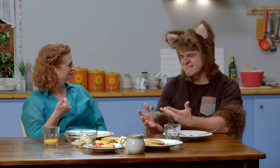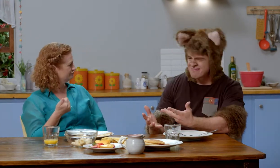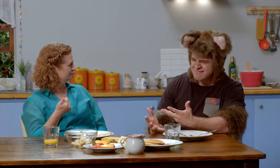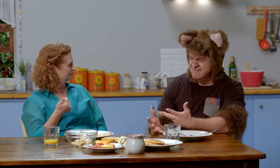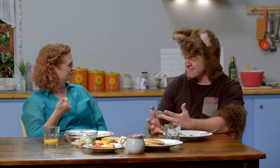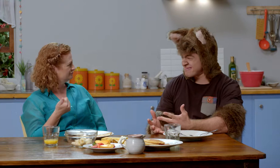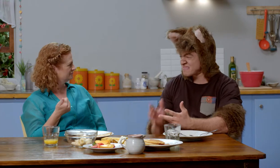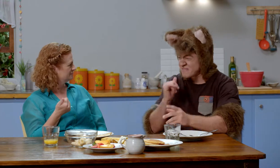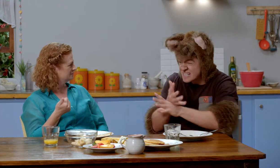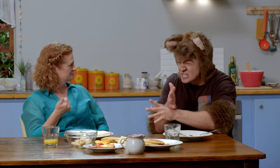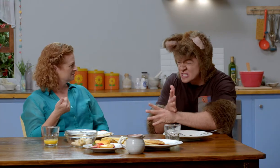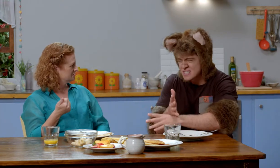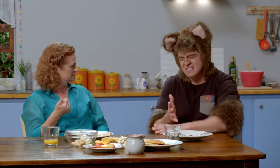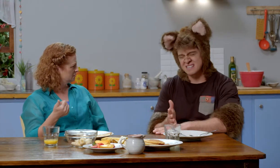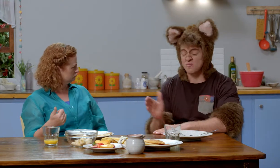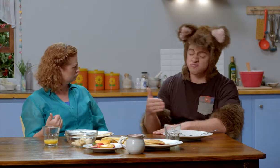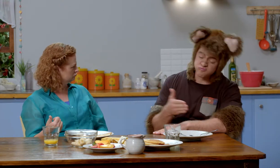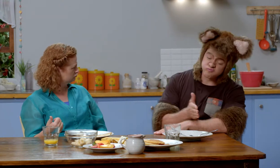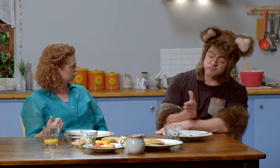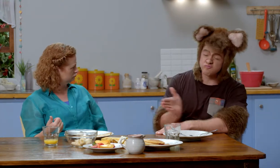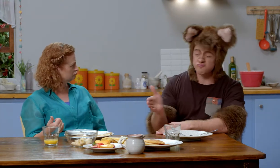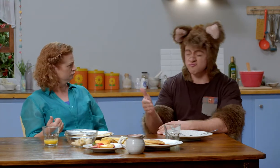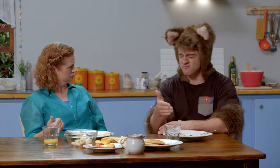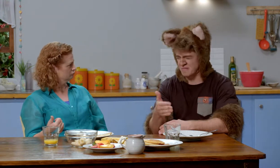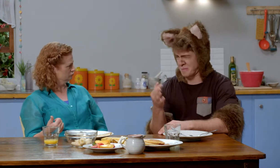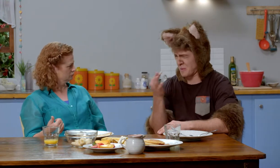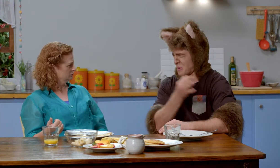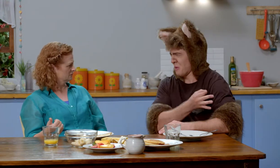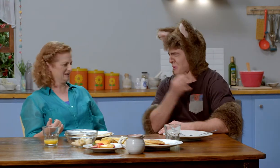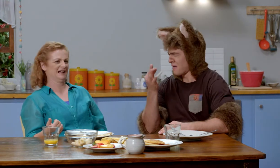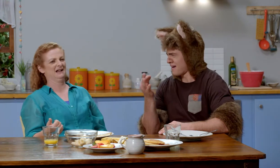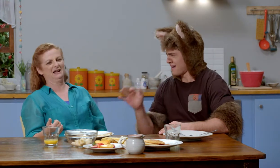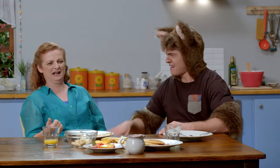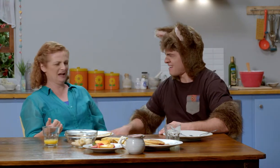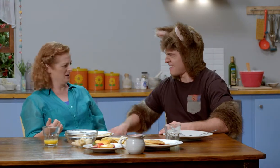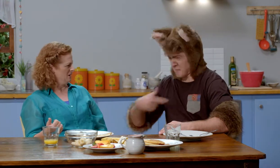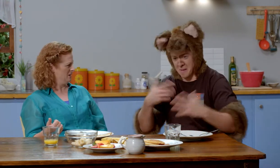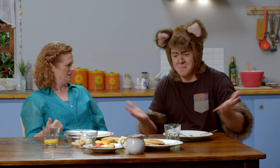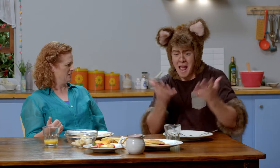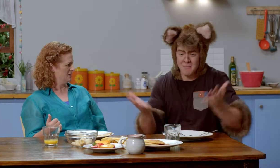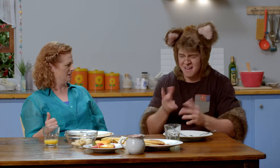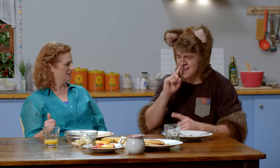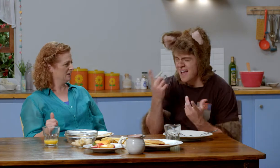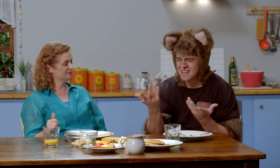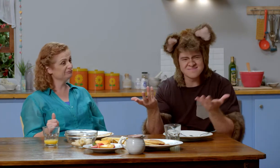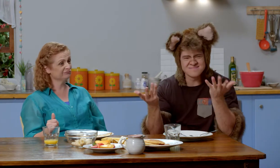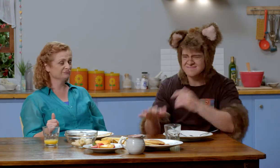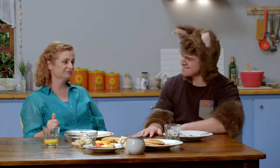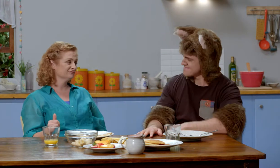Oh, fish are nice to look at but ... well … they’re a bit boring. I can't play with a fish.